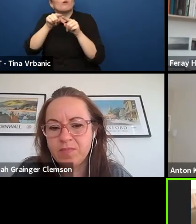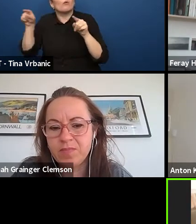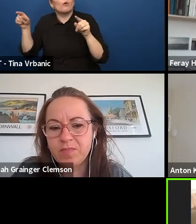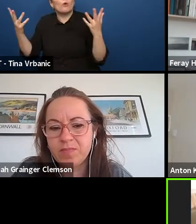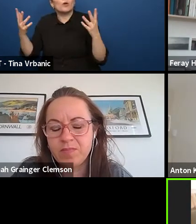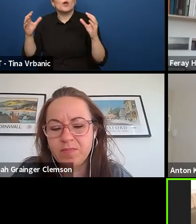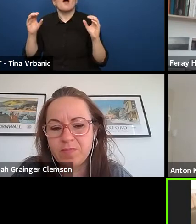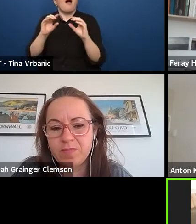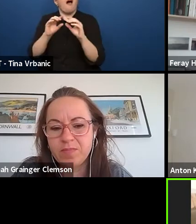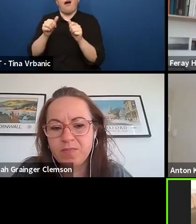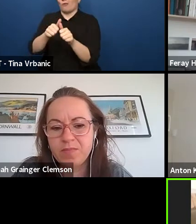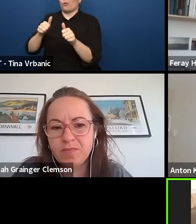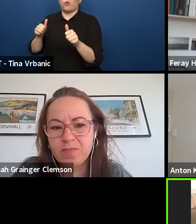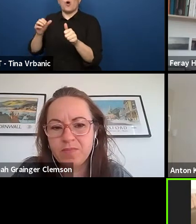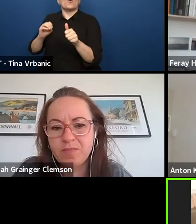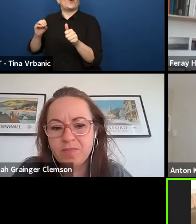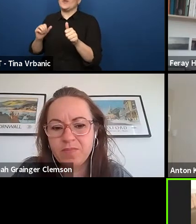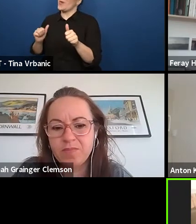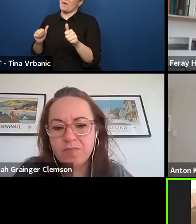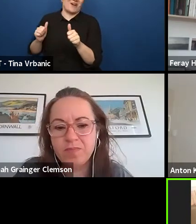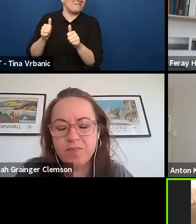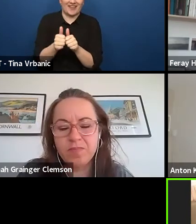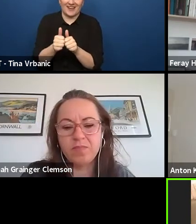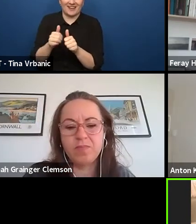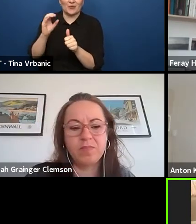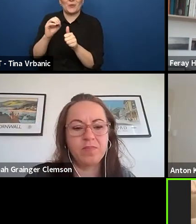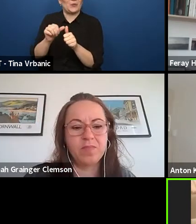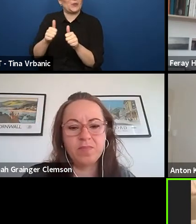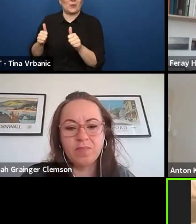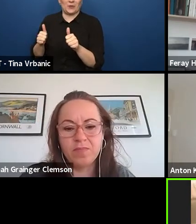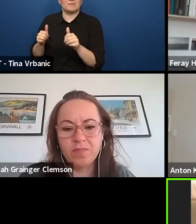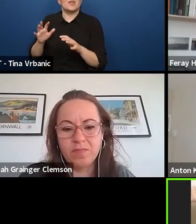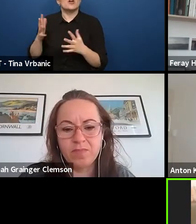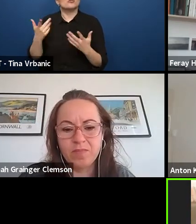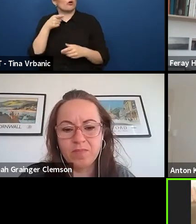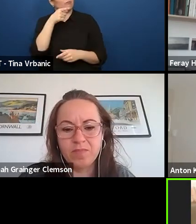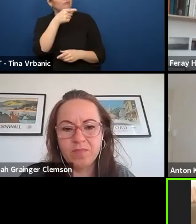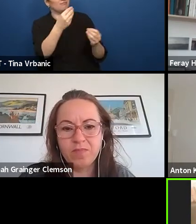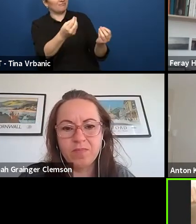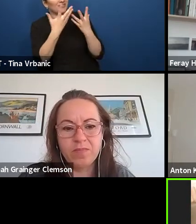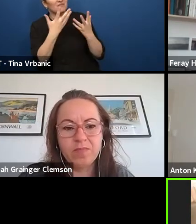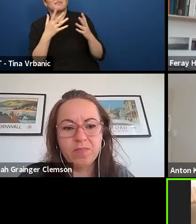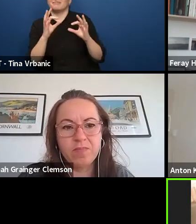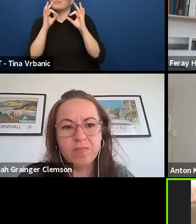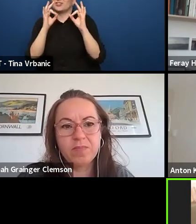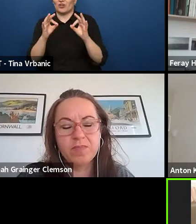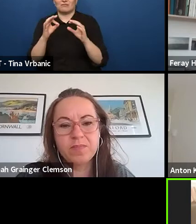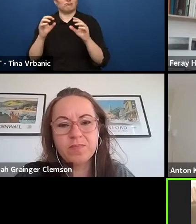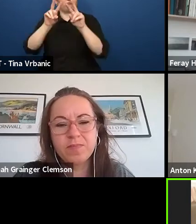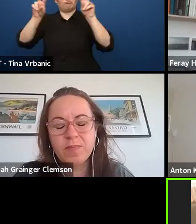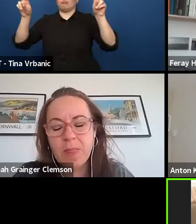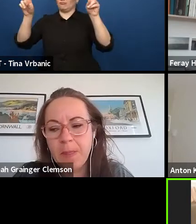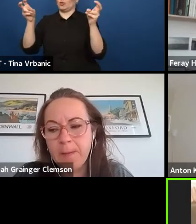So this is just, I will say a great statement, and there's a huge community